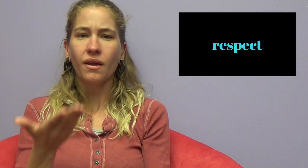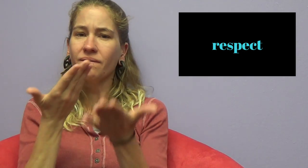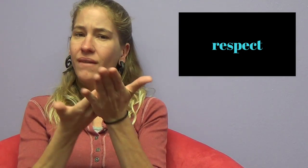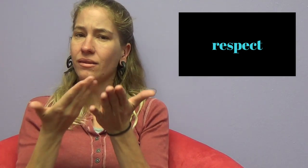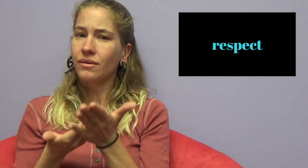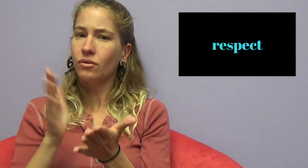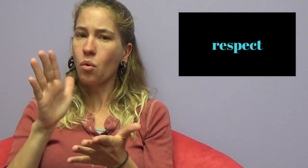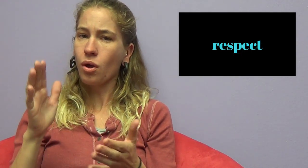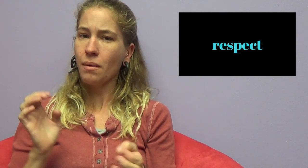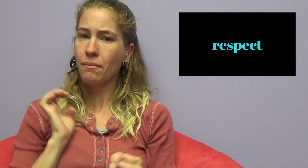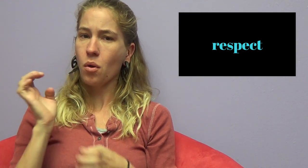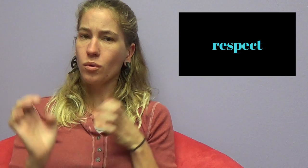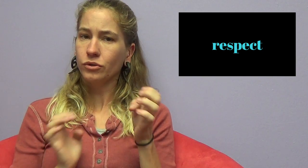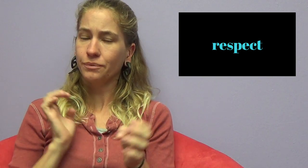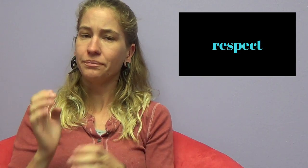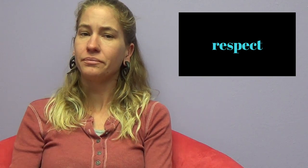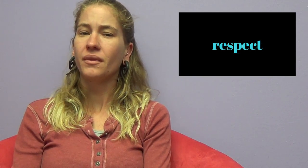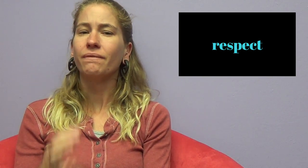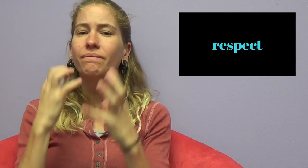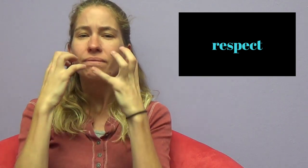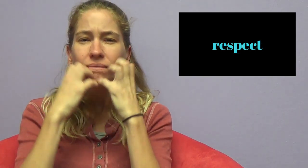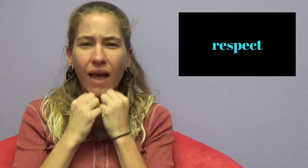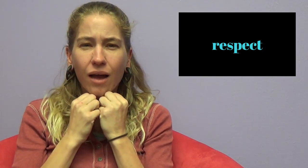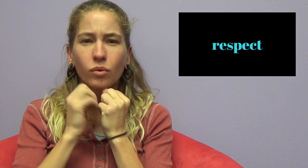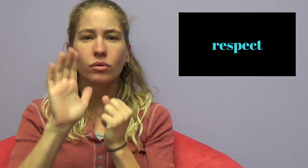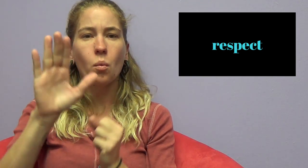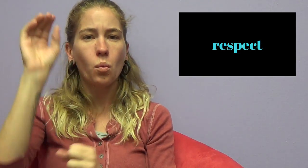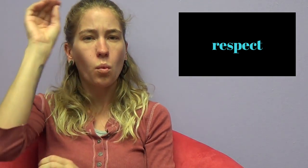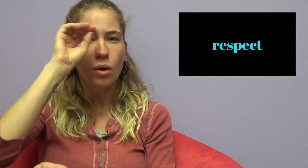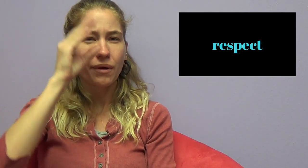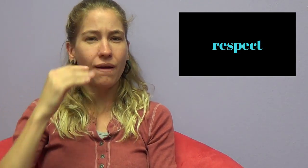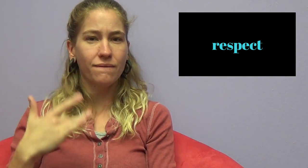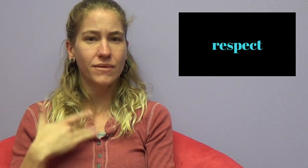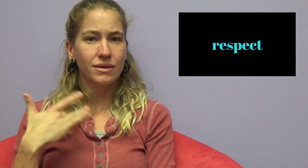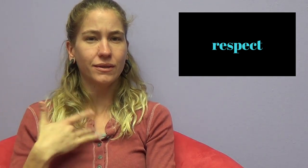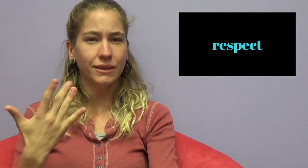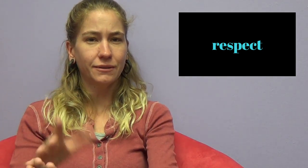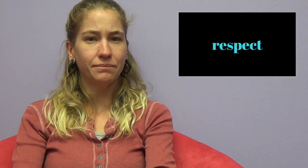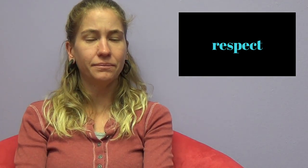and validates your emotions, values your opinions and feelings.